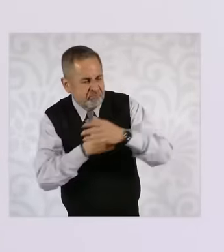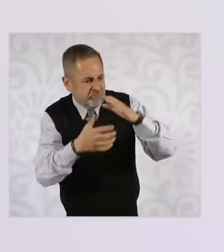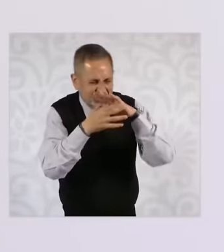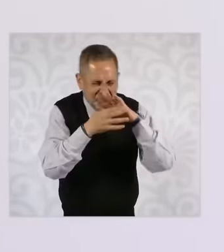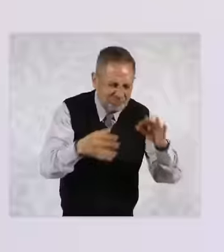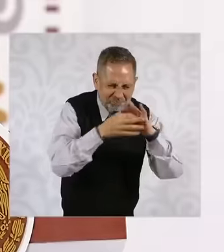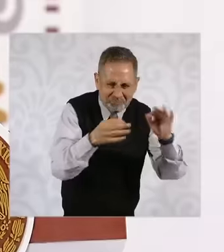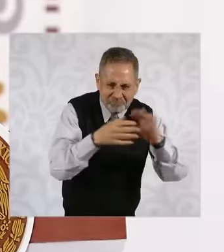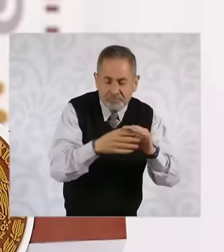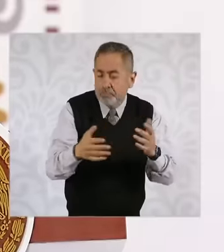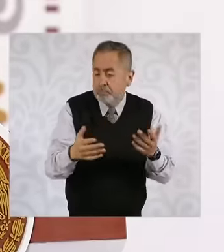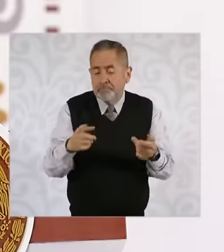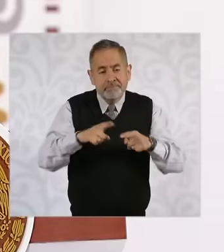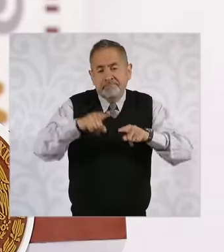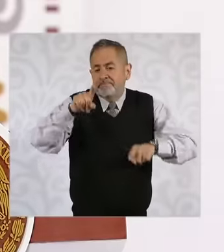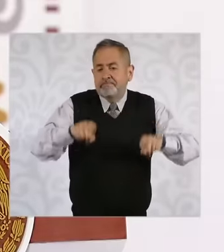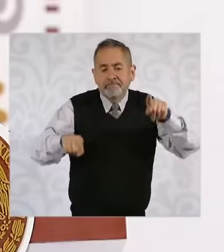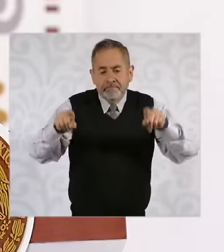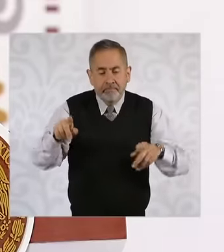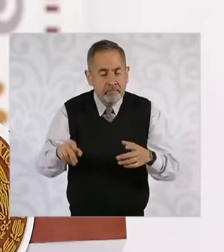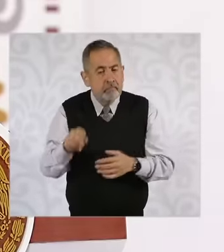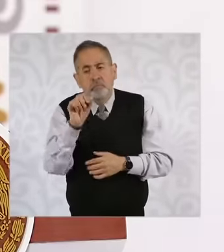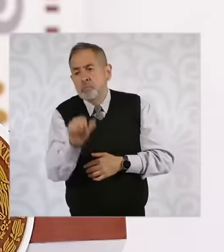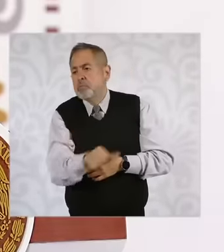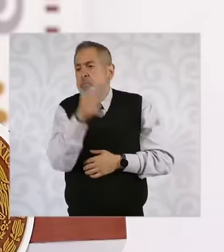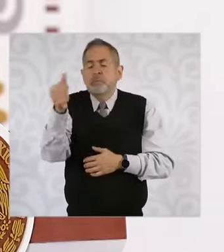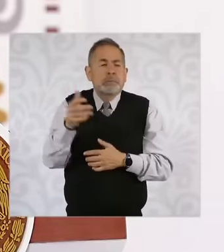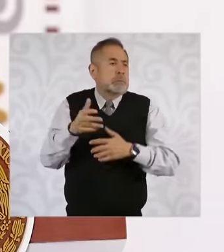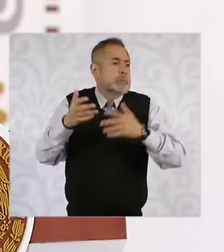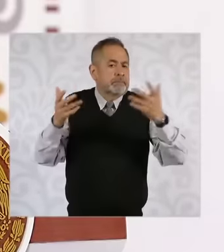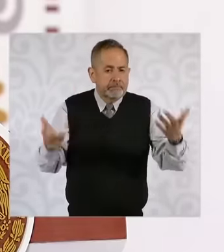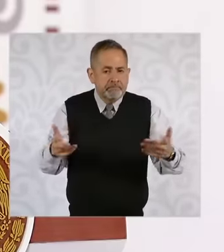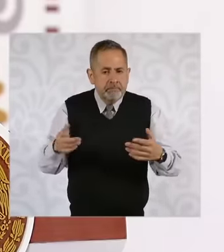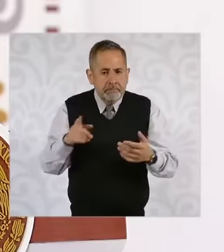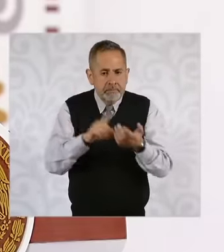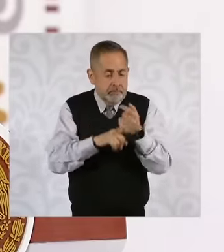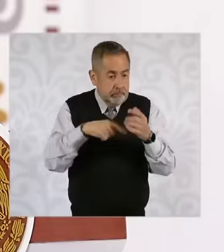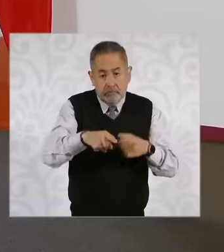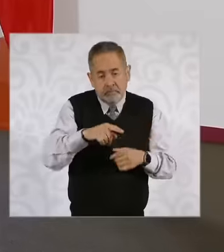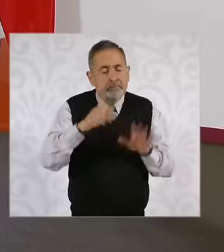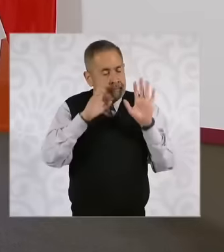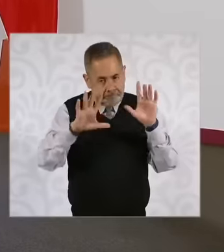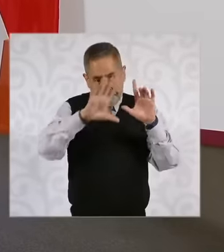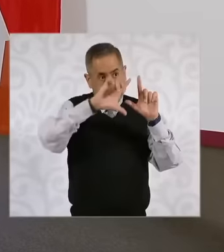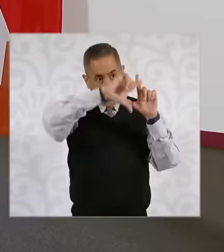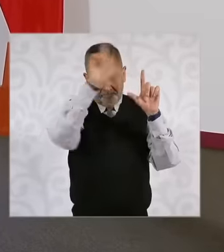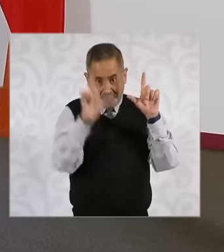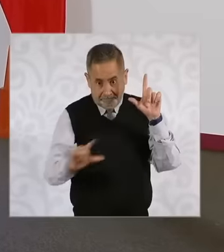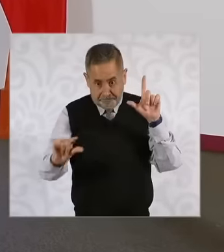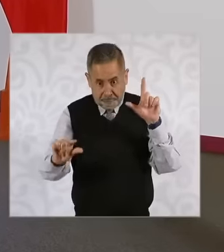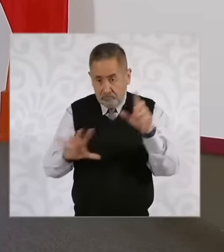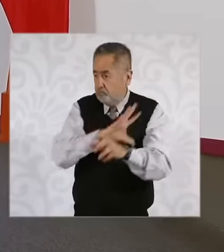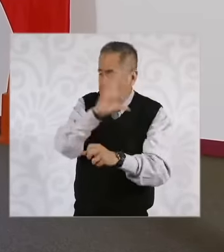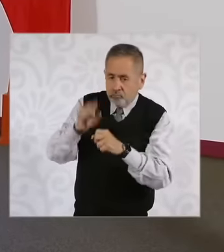others, social attention is more important, because in all of them it is very important, but also